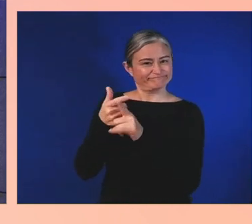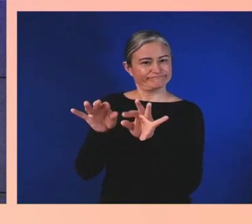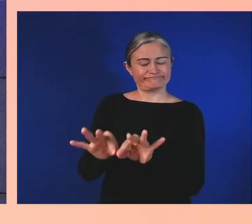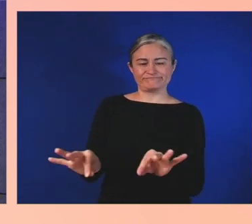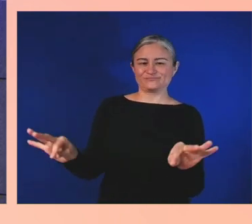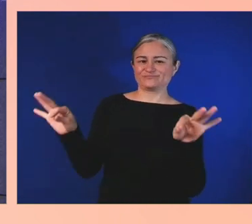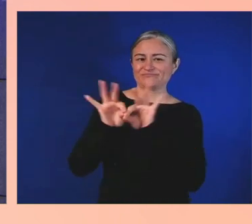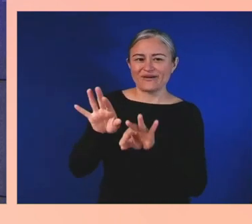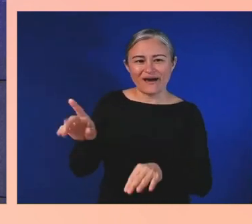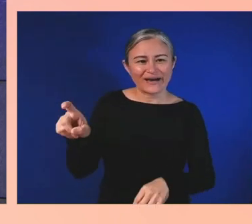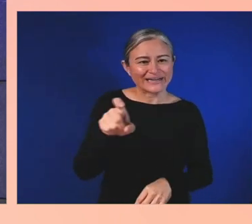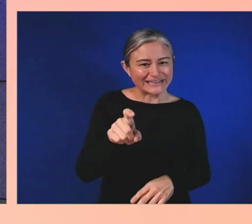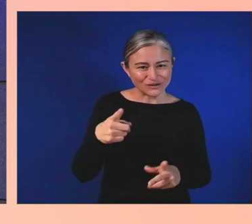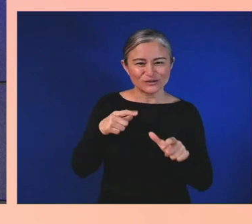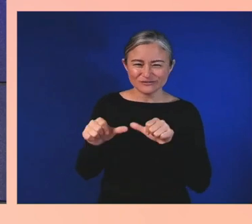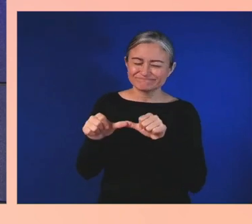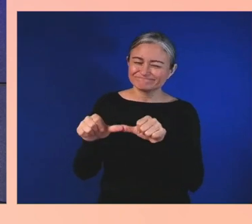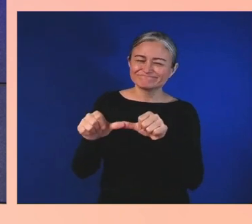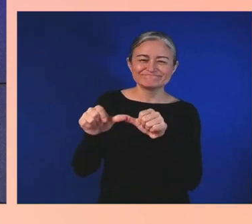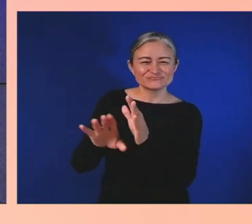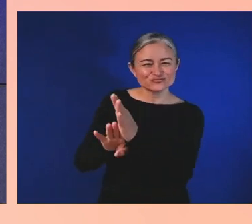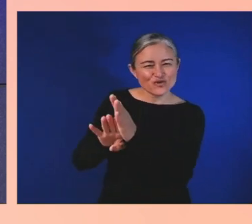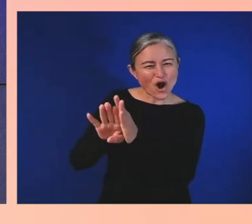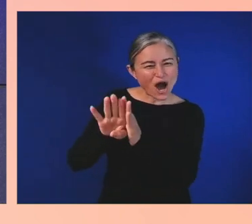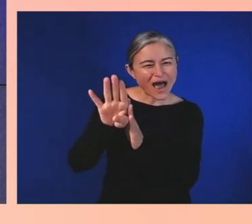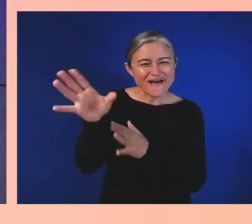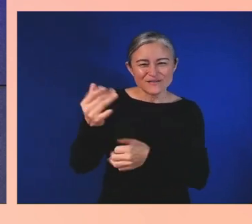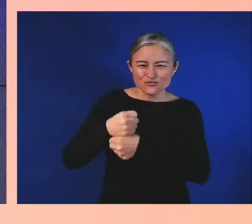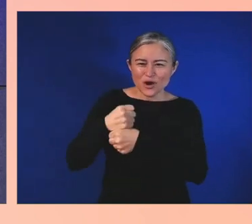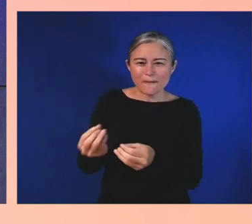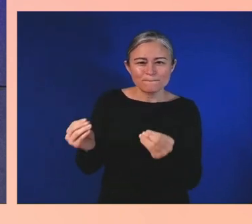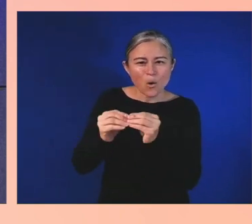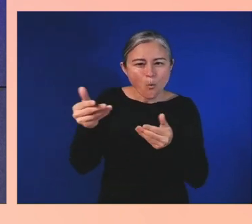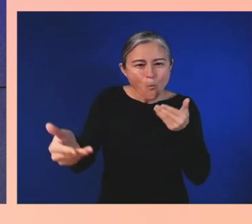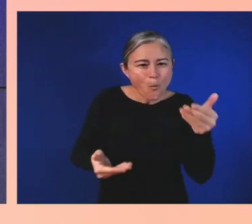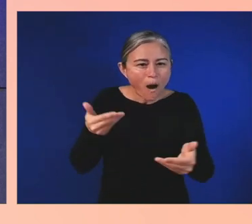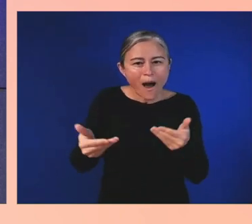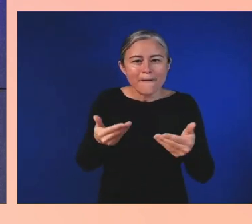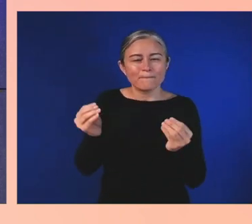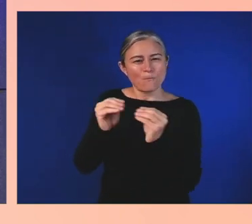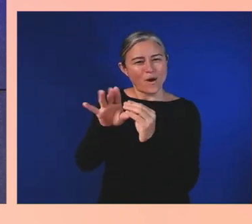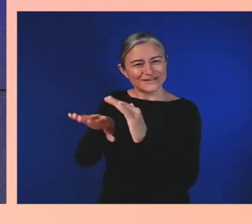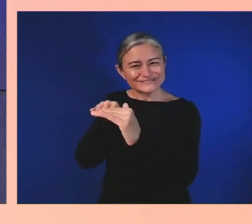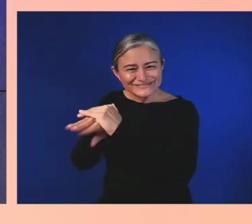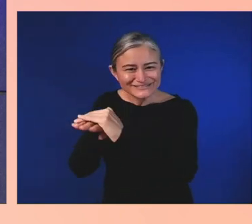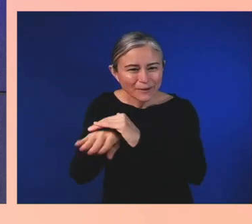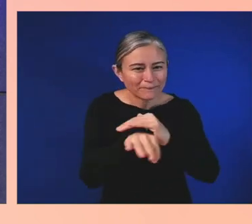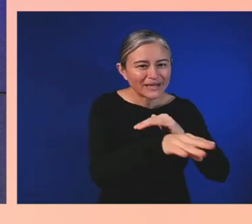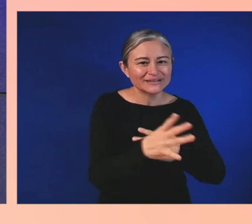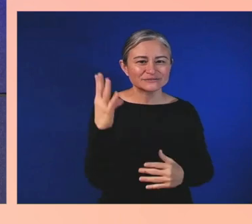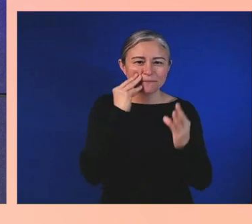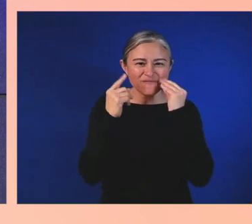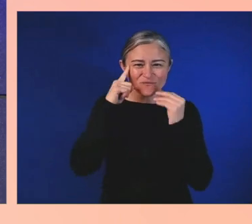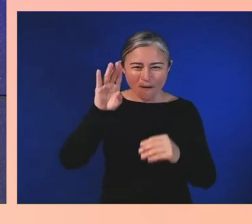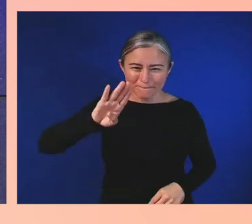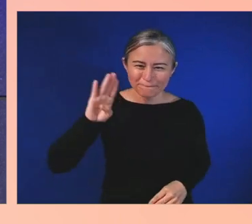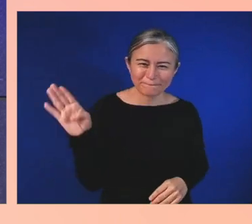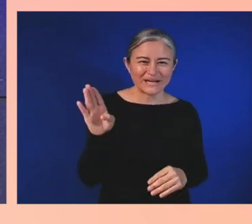more and more welcoming and accessible experiences for billions of players around the world. In the accessibility space,